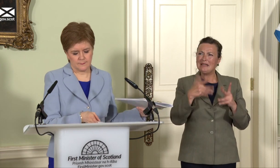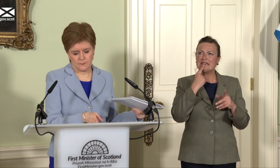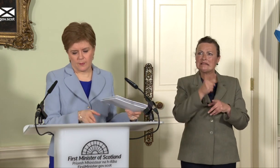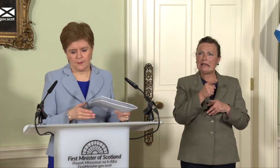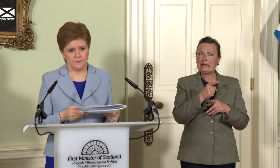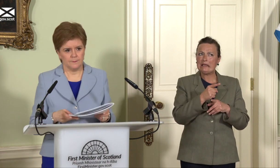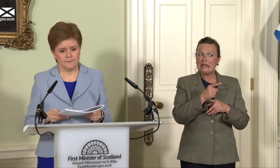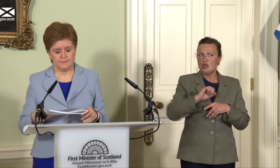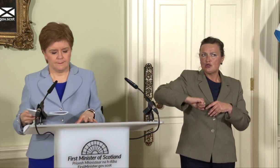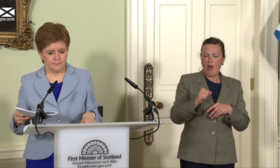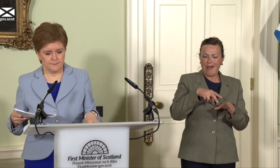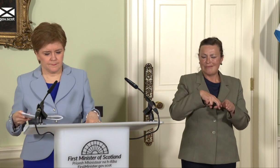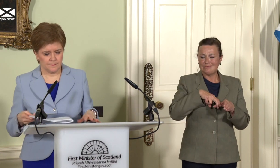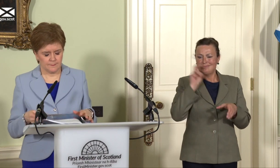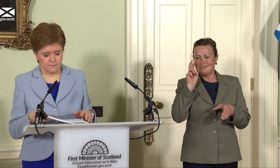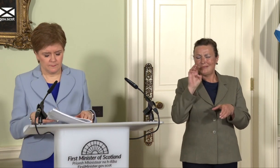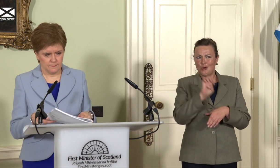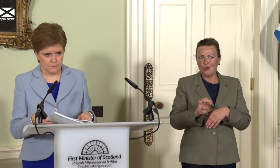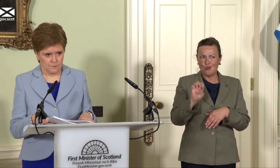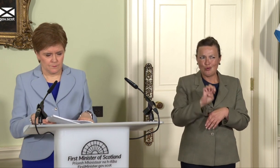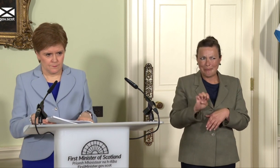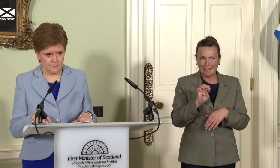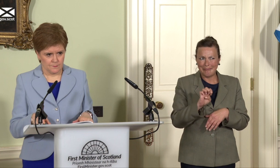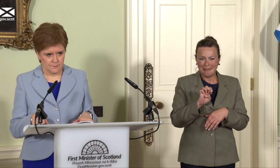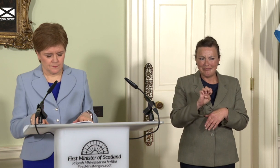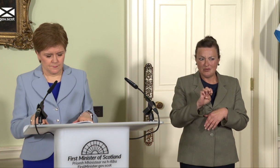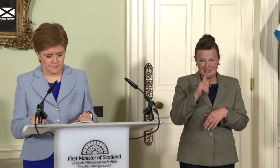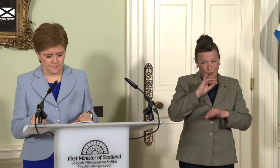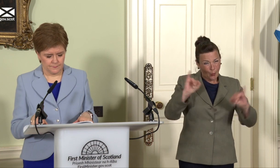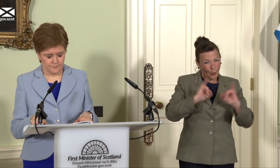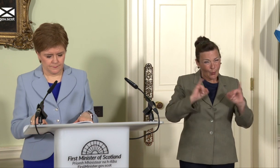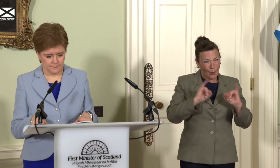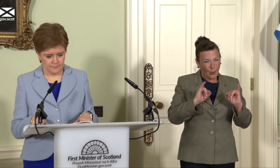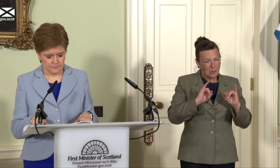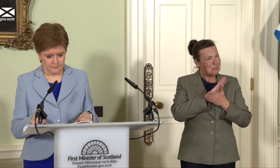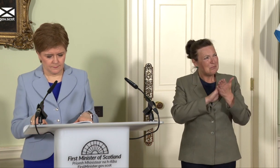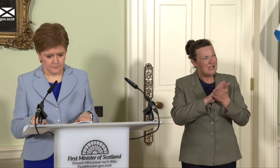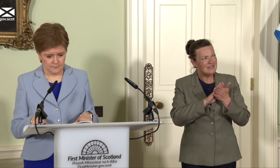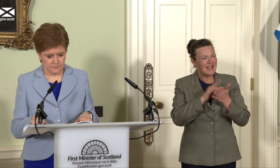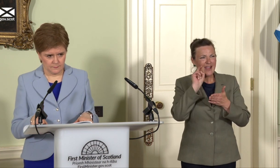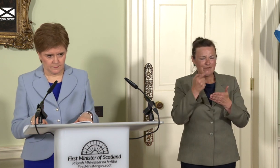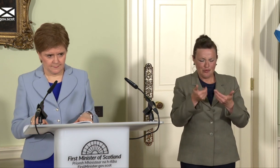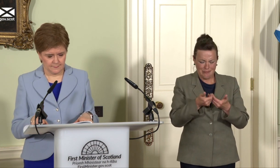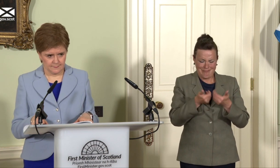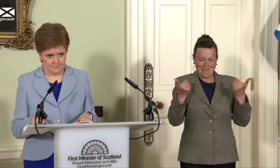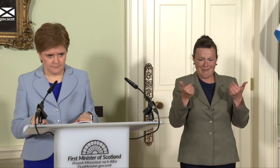why wouldn’t leaving this far more deeply embedded union be much worse, particularly in the first